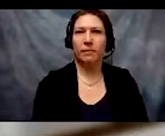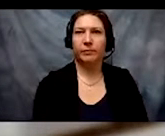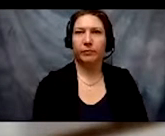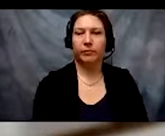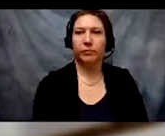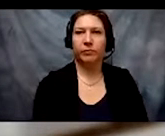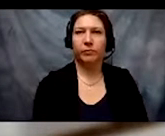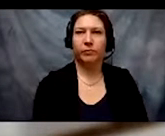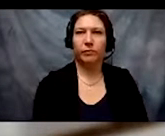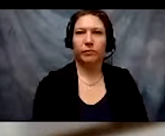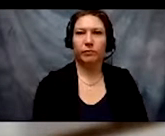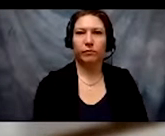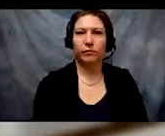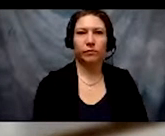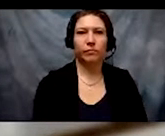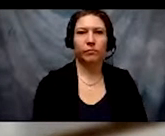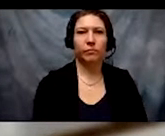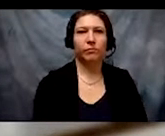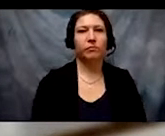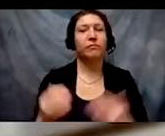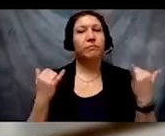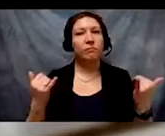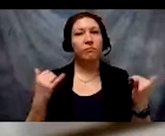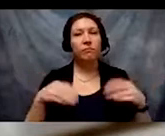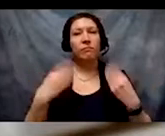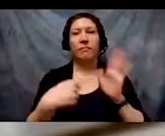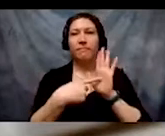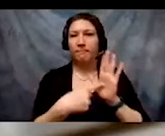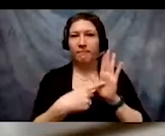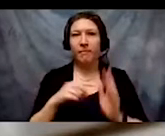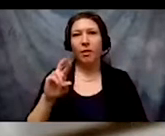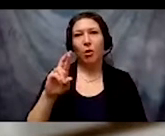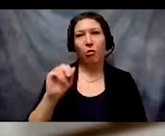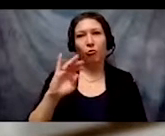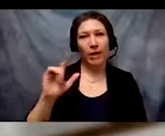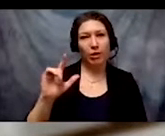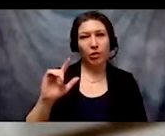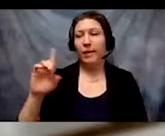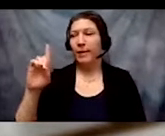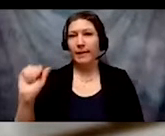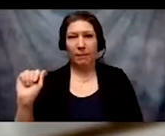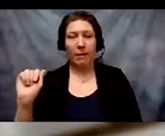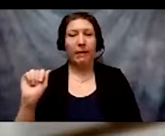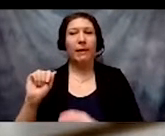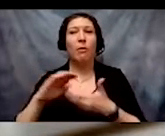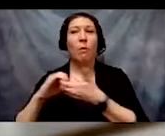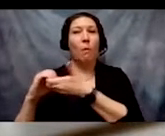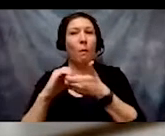Now we want to show an example of how racial and disability coalitions can work for justice.